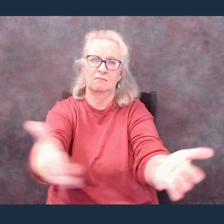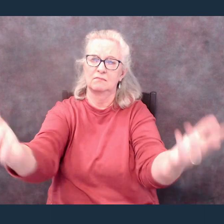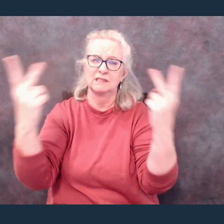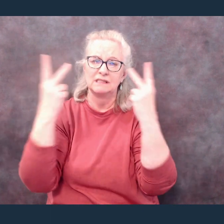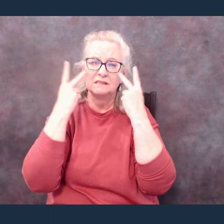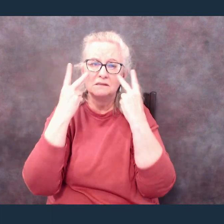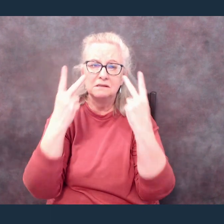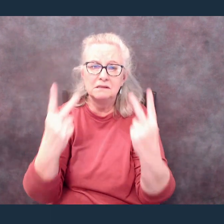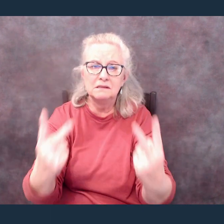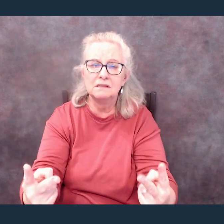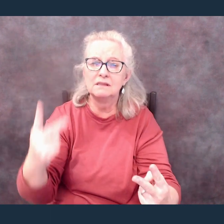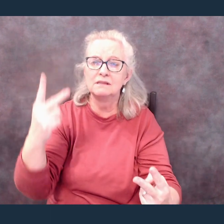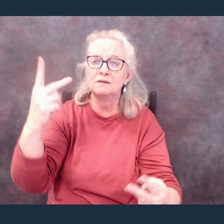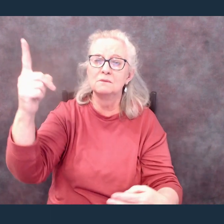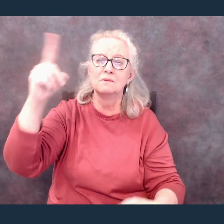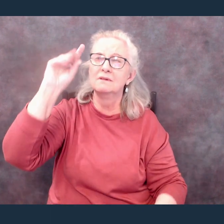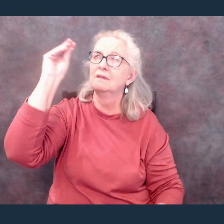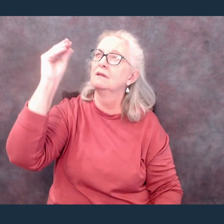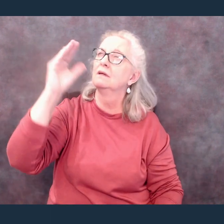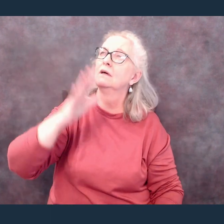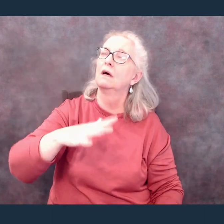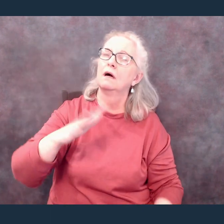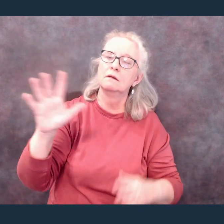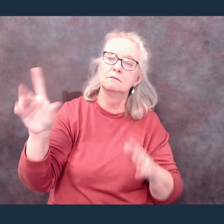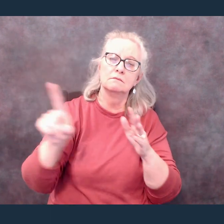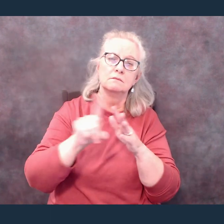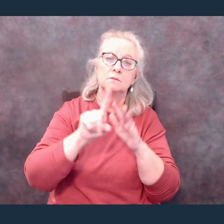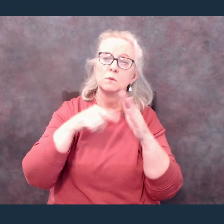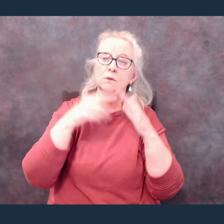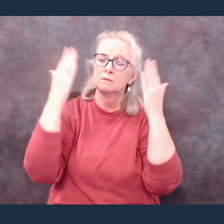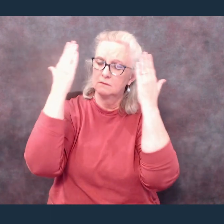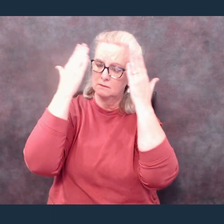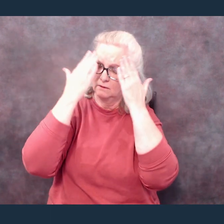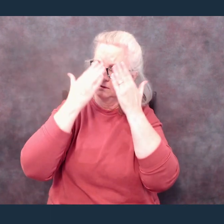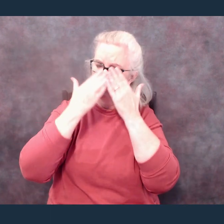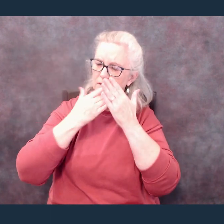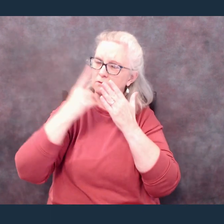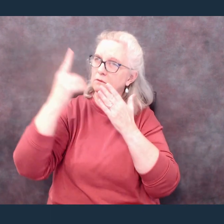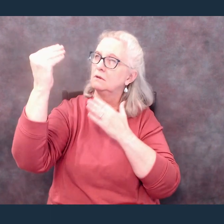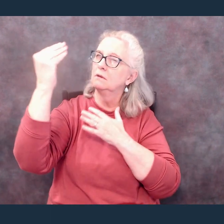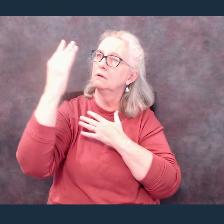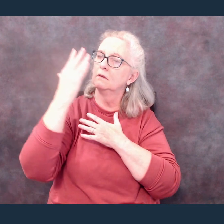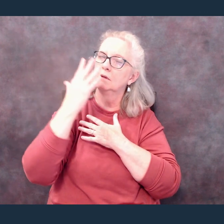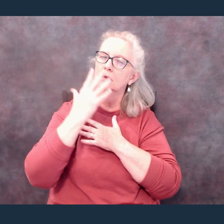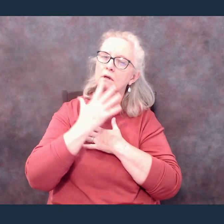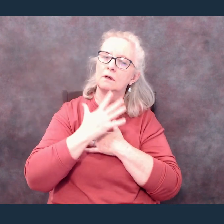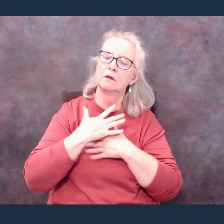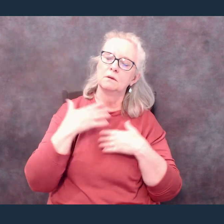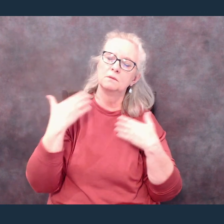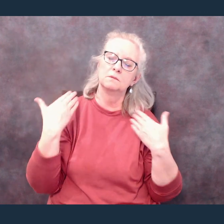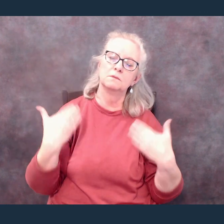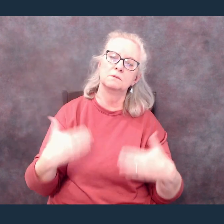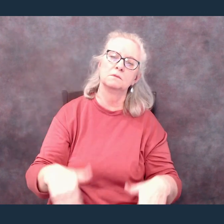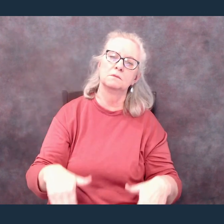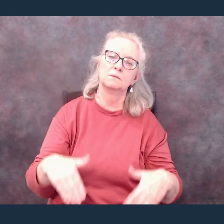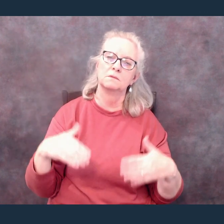You are Light, You are Light When the darkness closes in